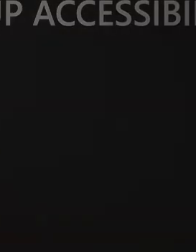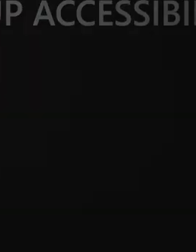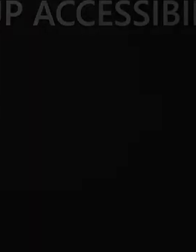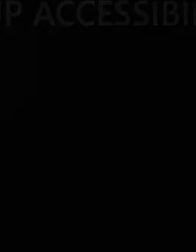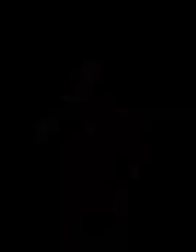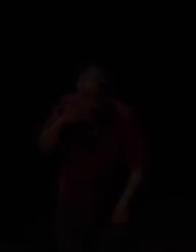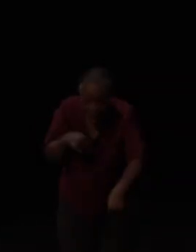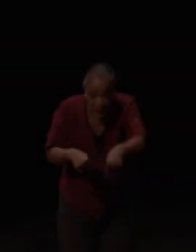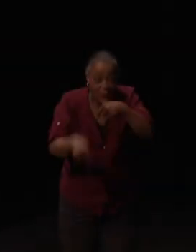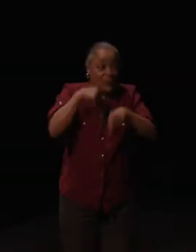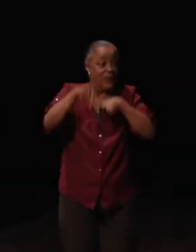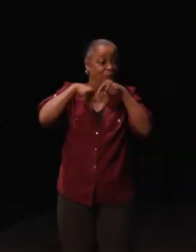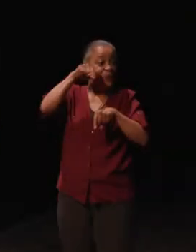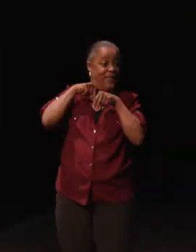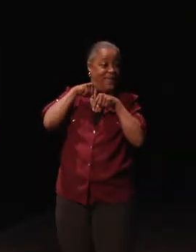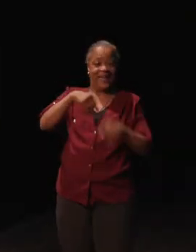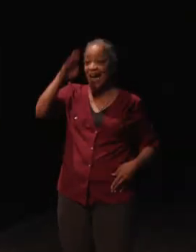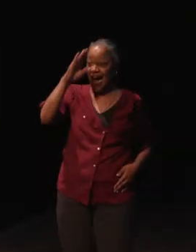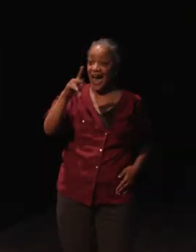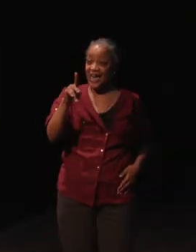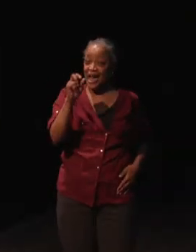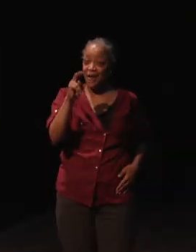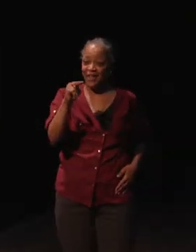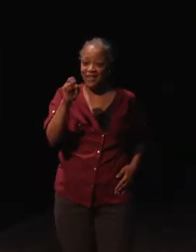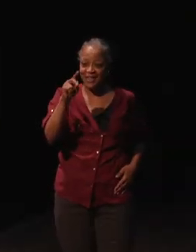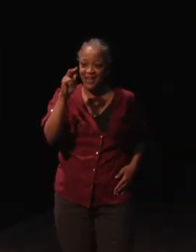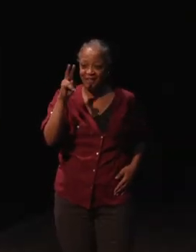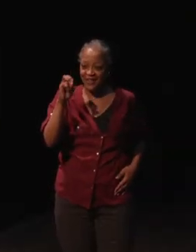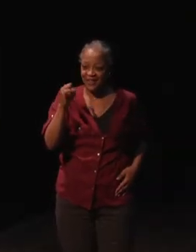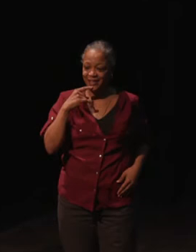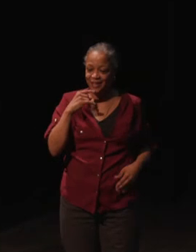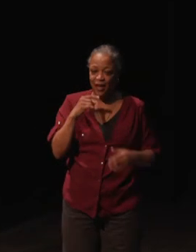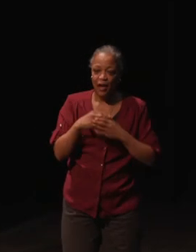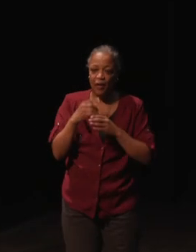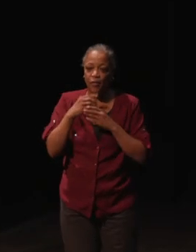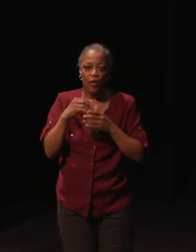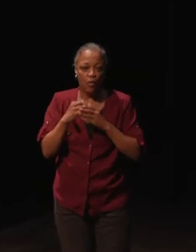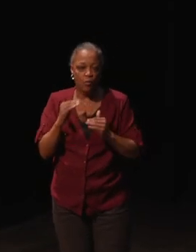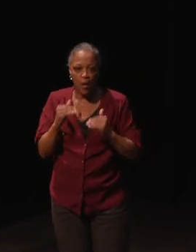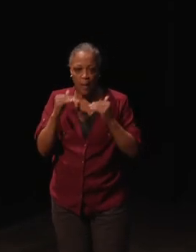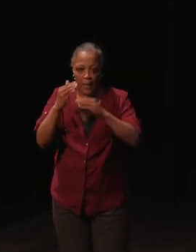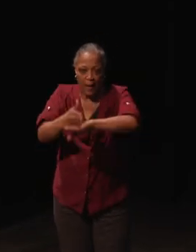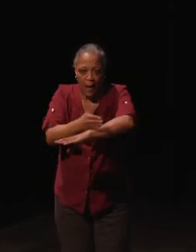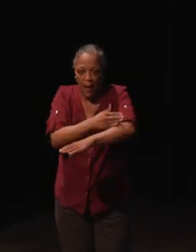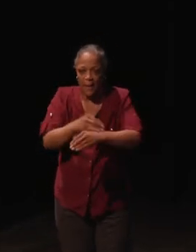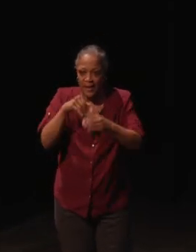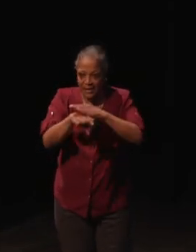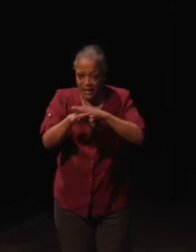So, I'm Karen Stevens. I'm presenting on ramping up accessibility which gives you an idea